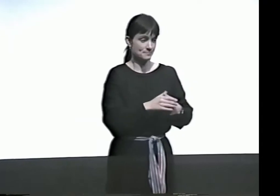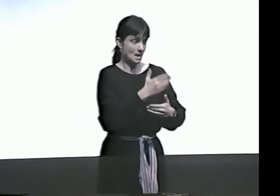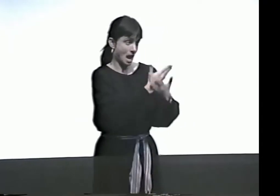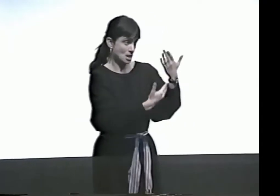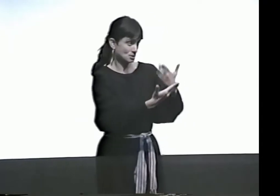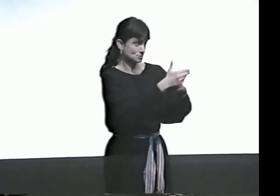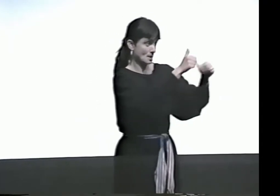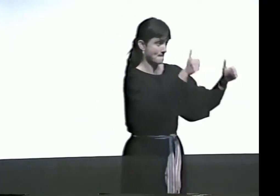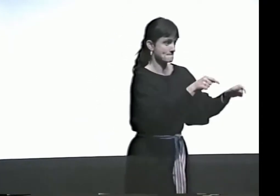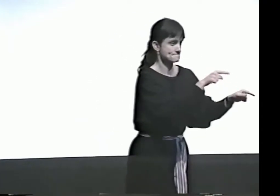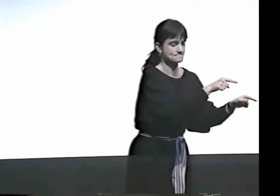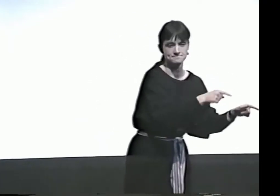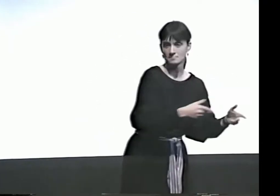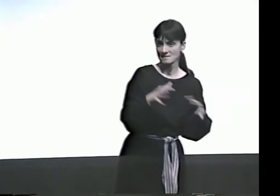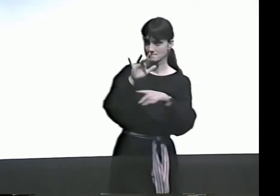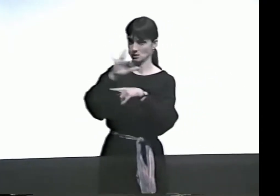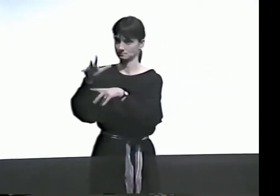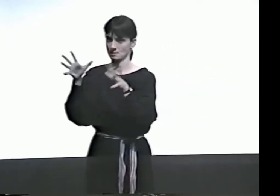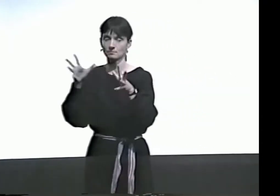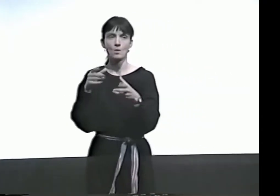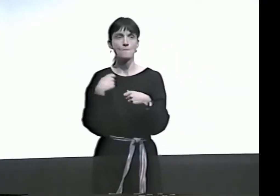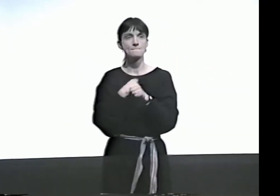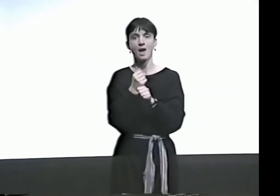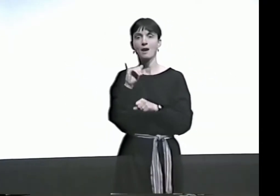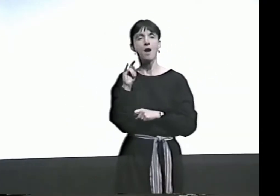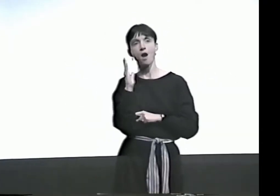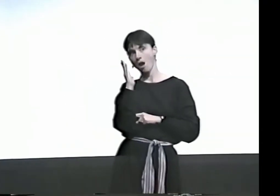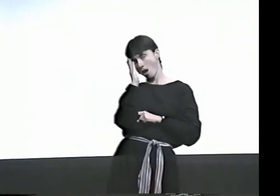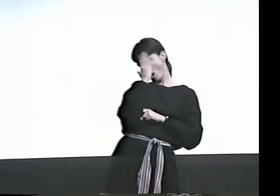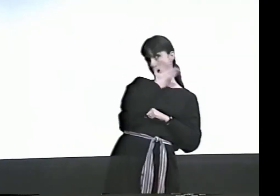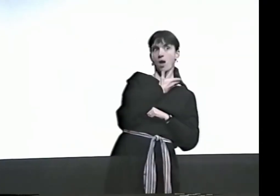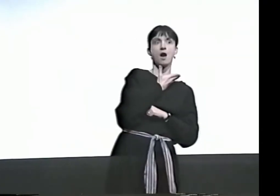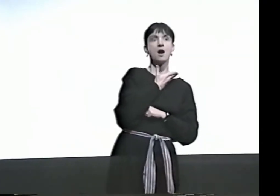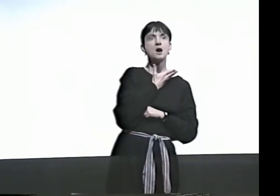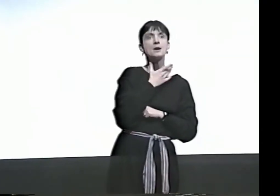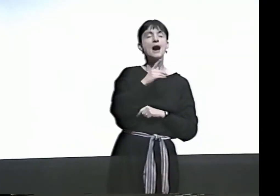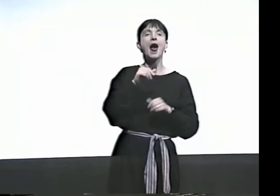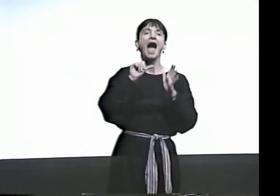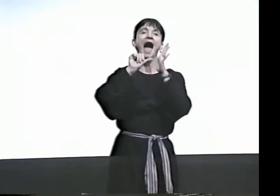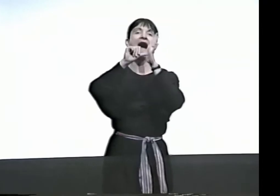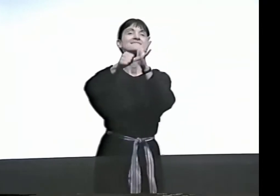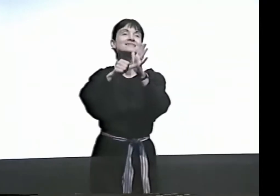ALSO, ANOTHER CHALLENGE FOR ME IS TO TAKE HANDSHAPES AND FINGERSPELLING POEMS